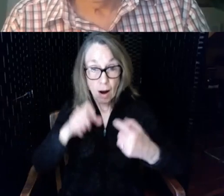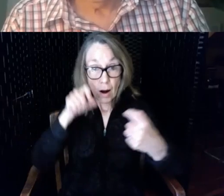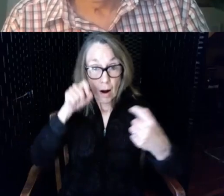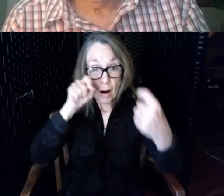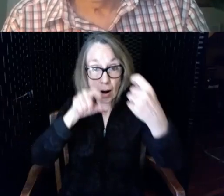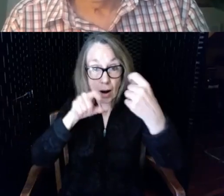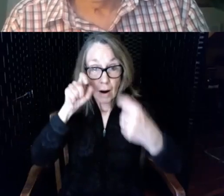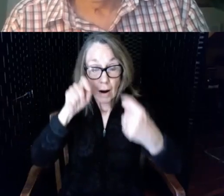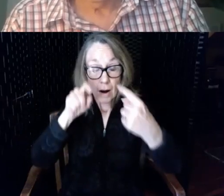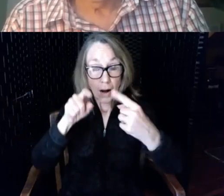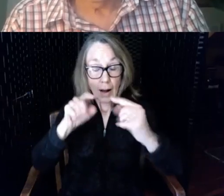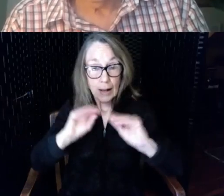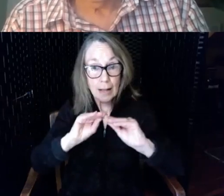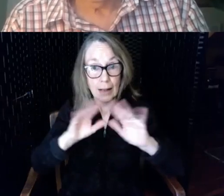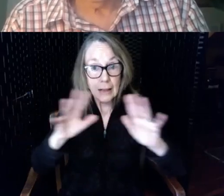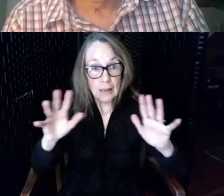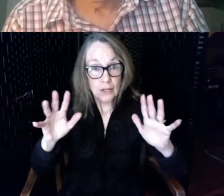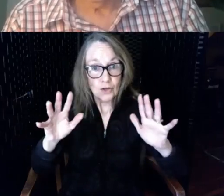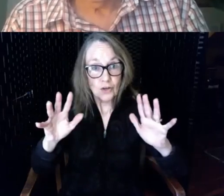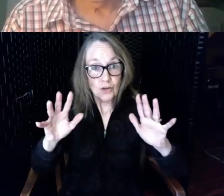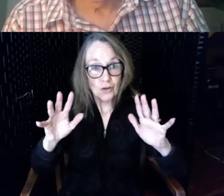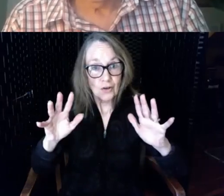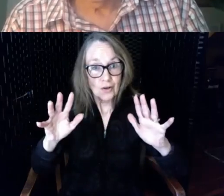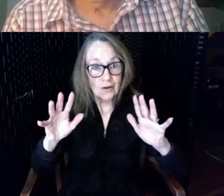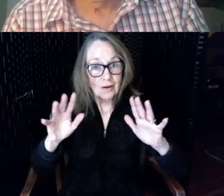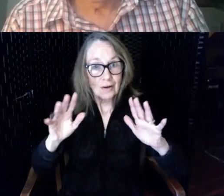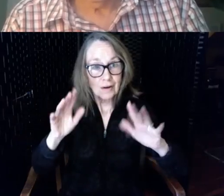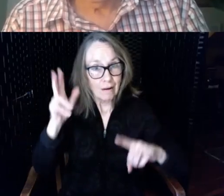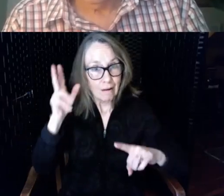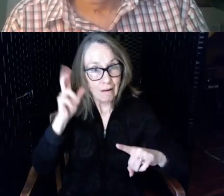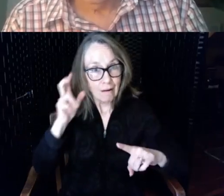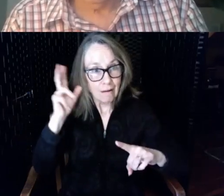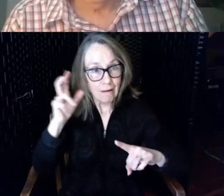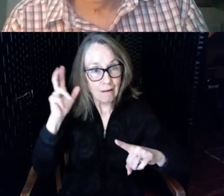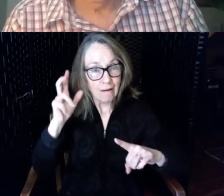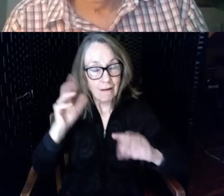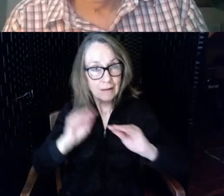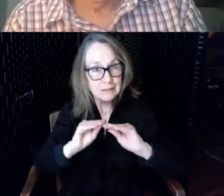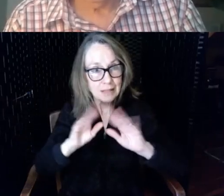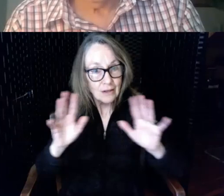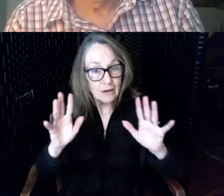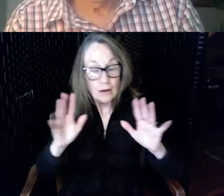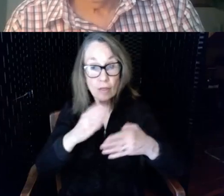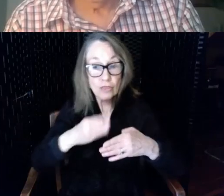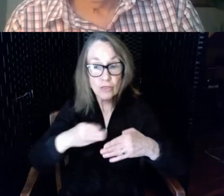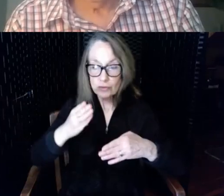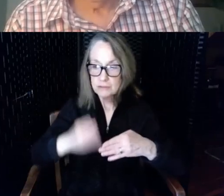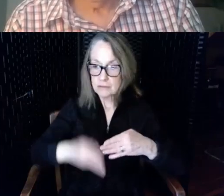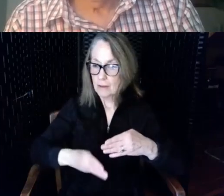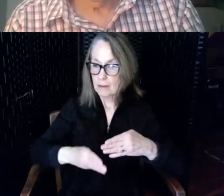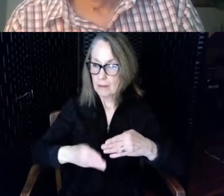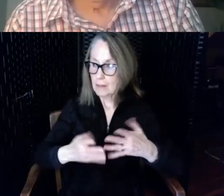speaking out of the microphone on the other side the result is a clear easily